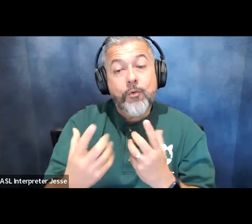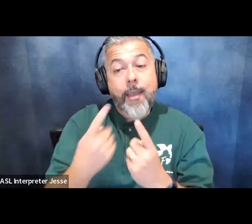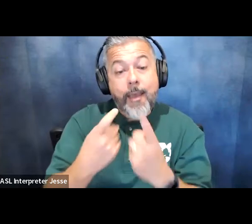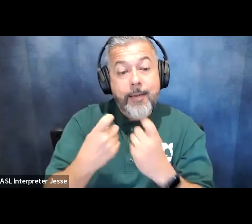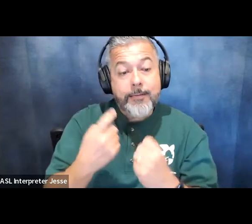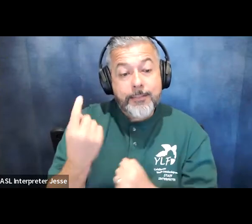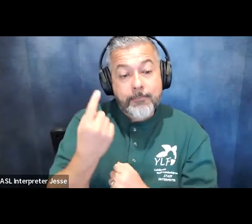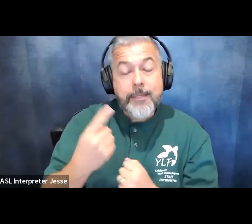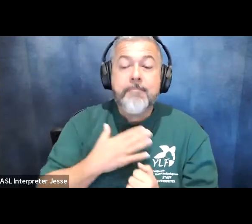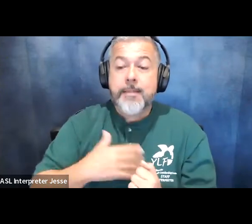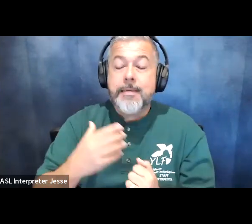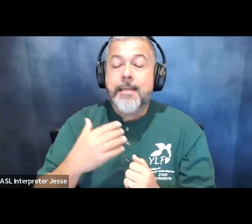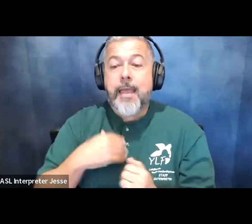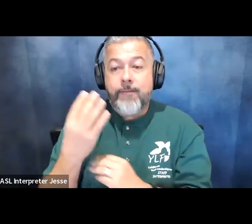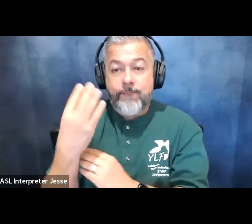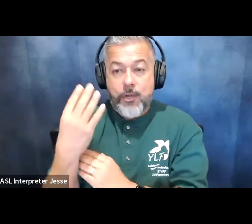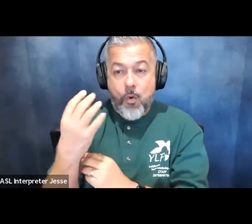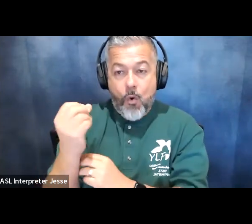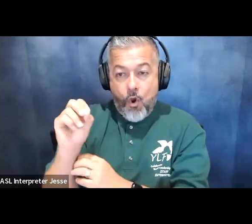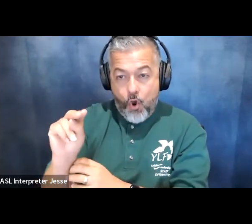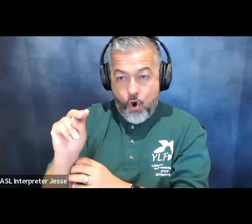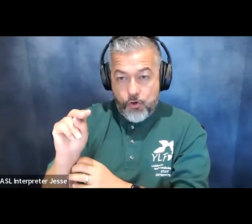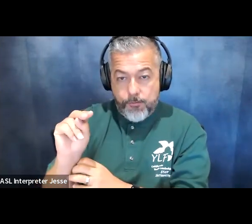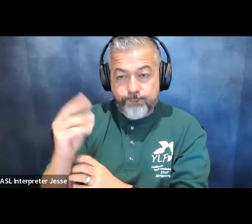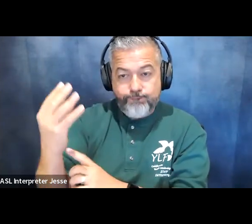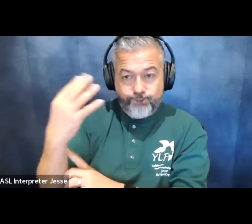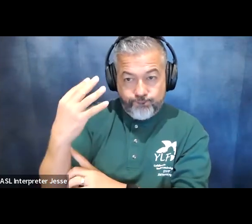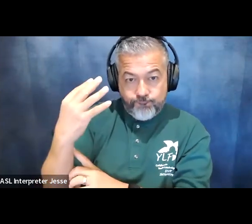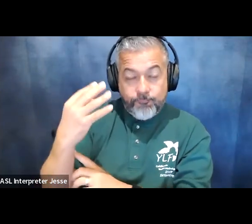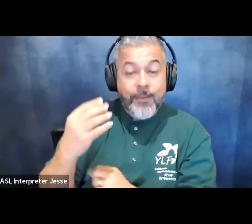have your video on when you raise hands and if you don't feel comfortable having your video on